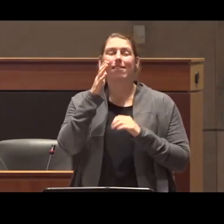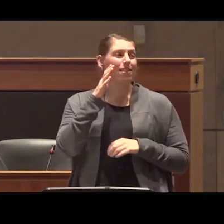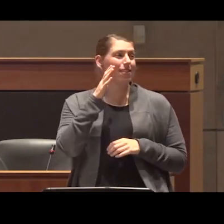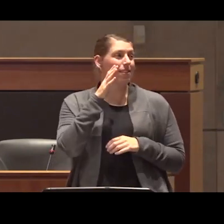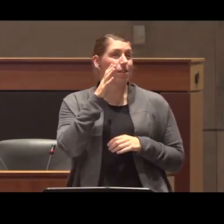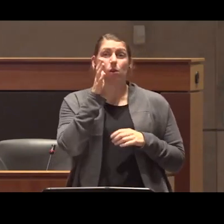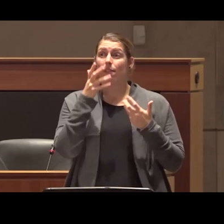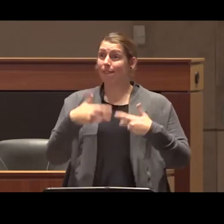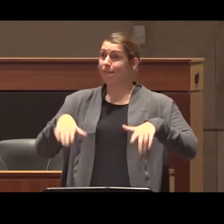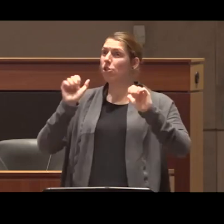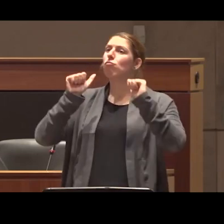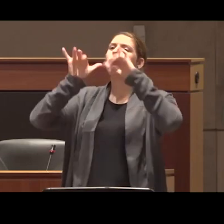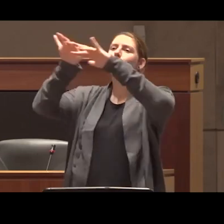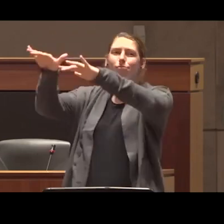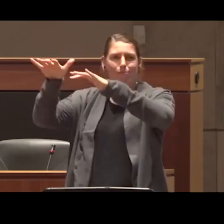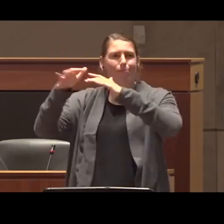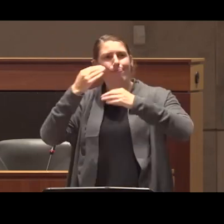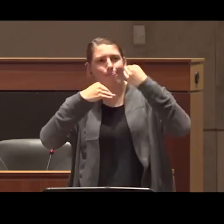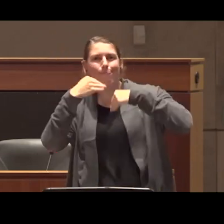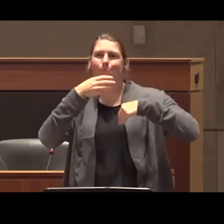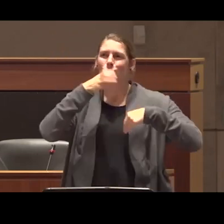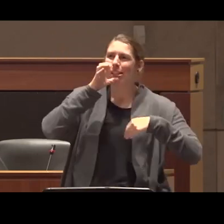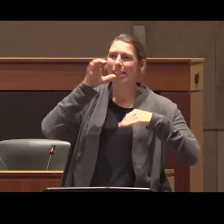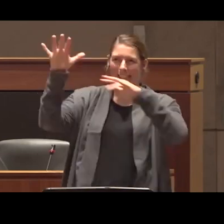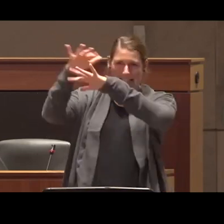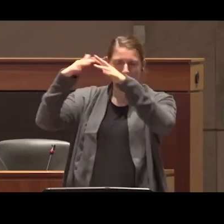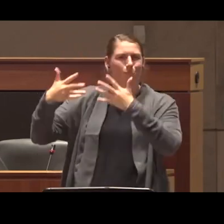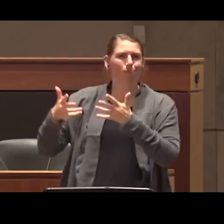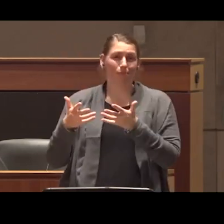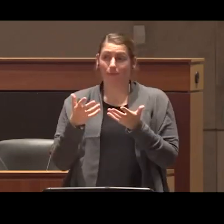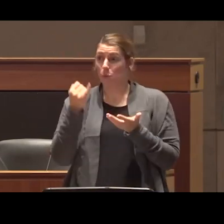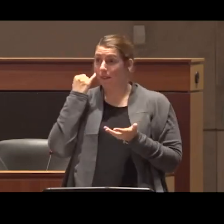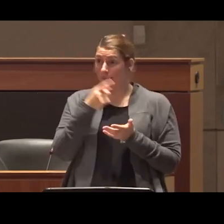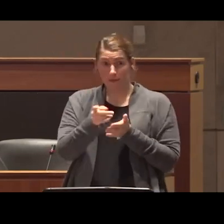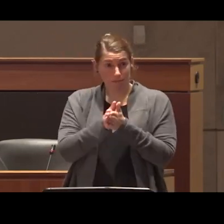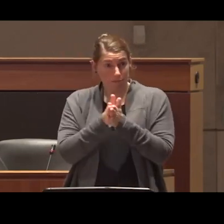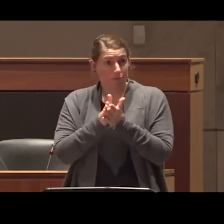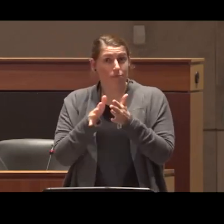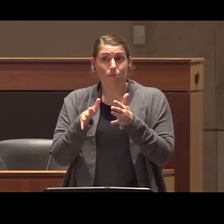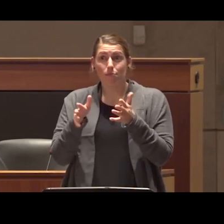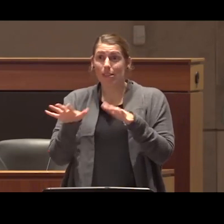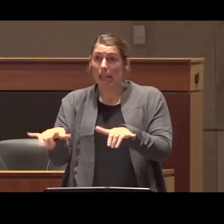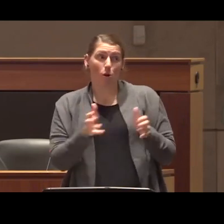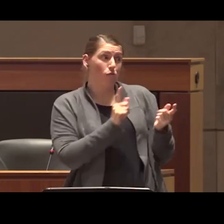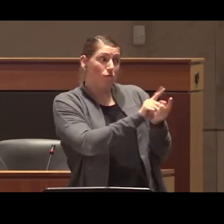reception after this uh the formal event so if you would like to to chat with Nicole more I'm